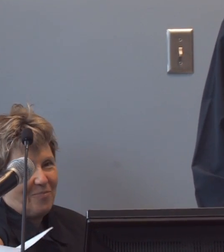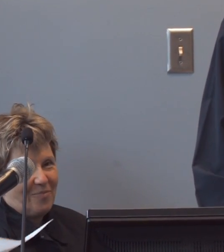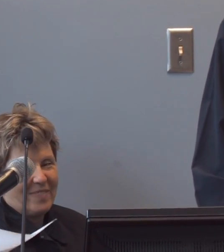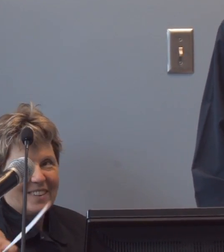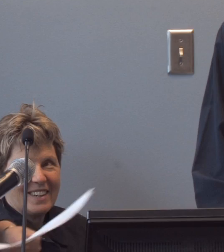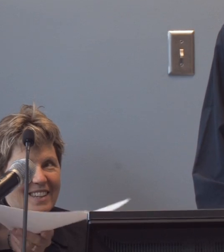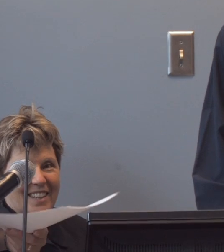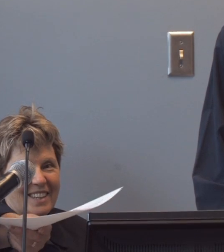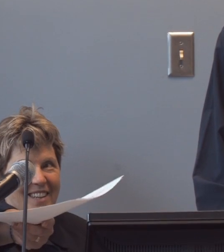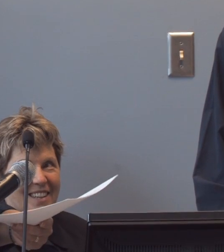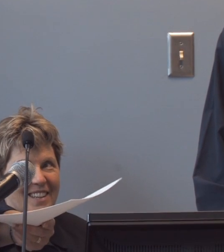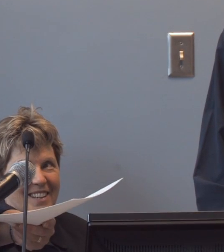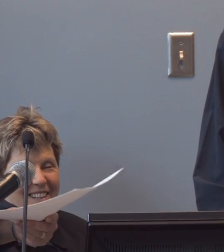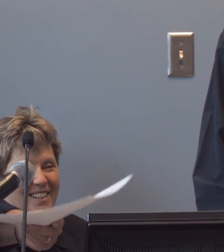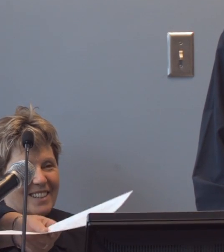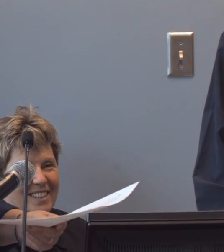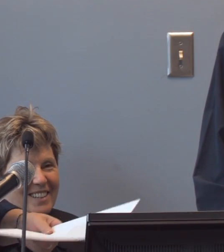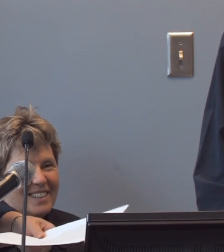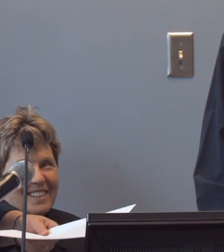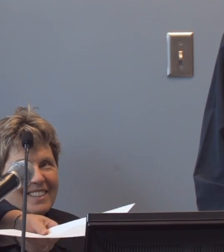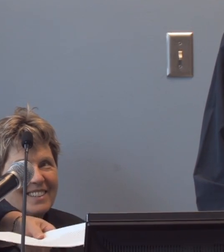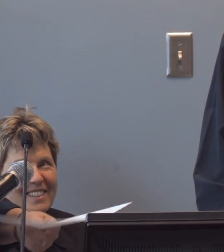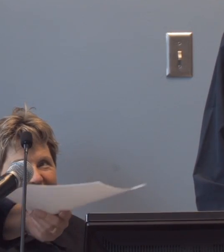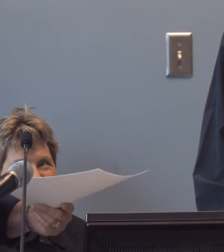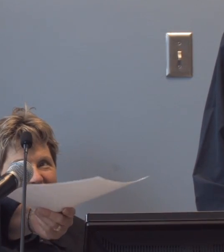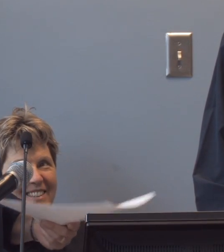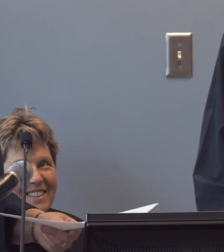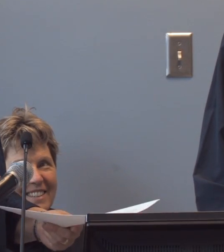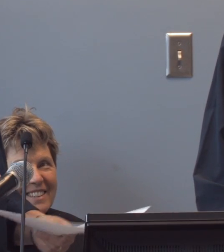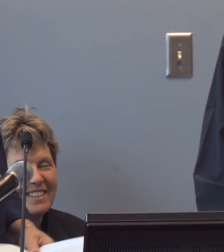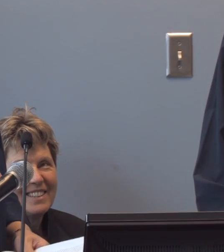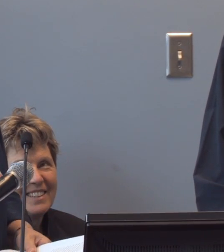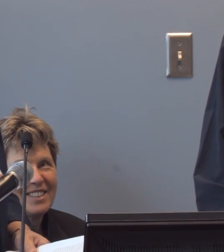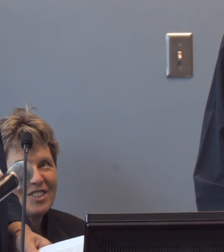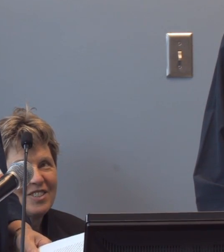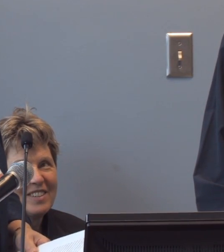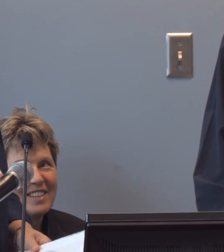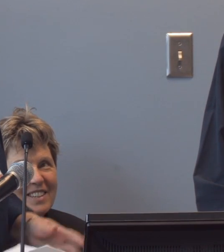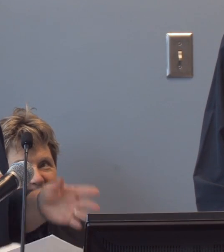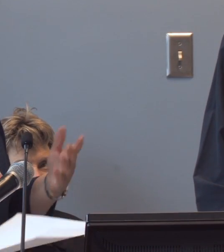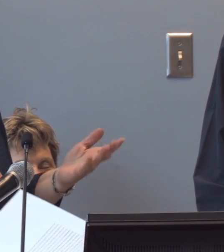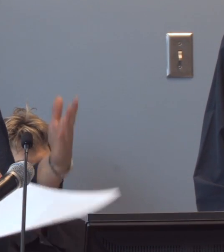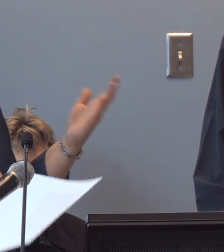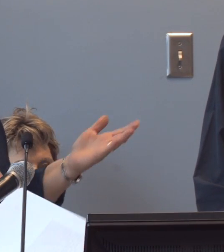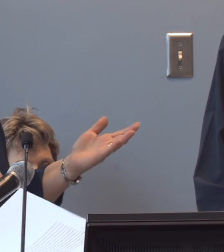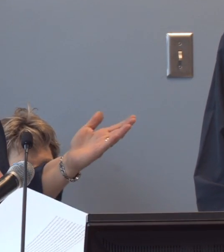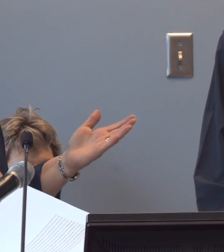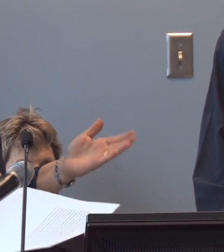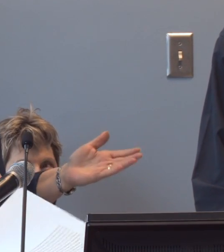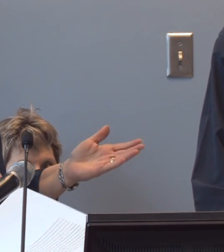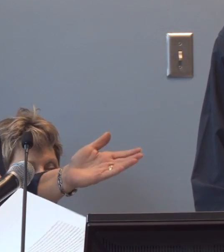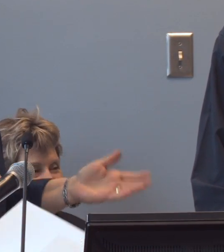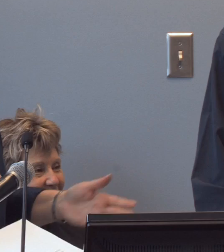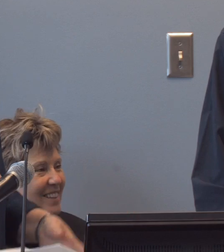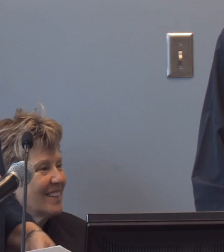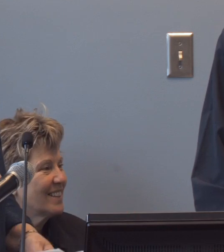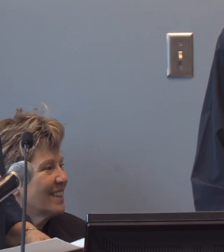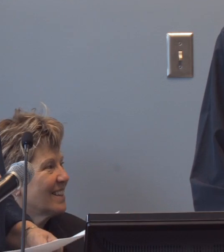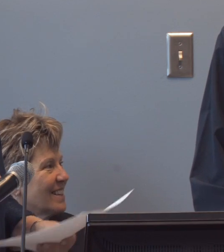So, uh, we have so many, um, uh-uh, you know, uh-uh, Olympic medalists here on this campus